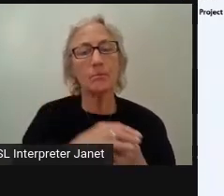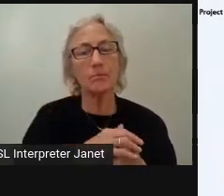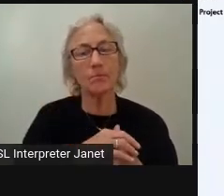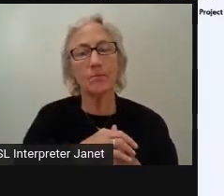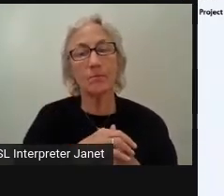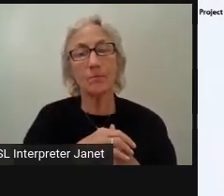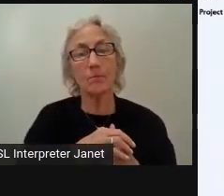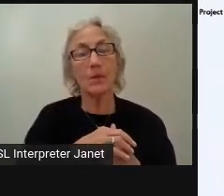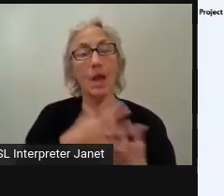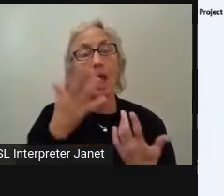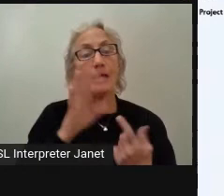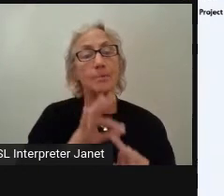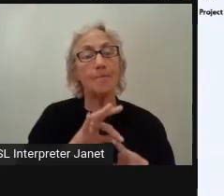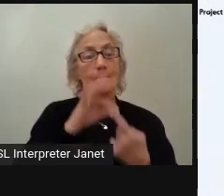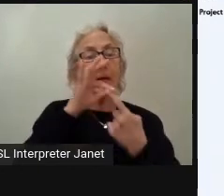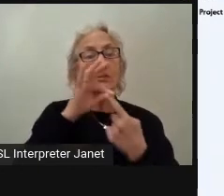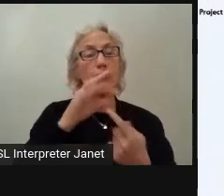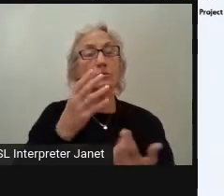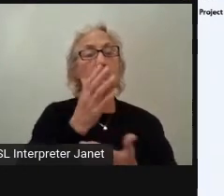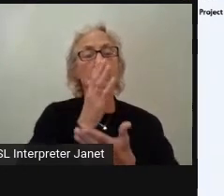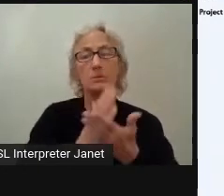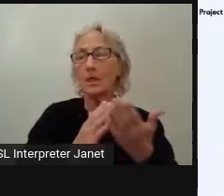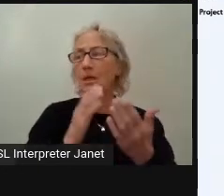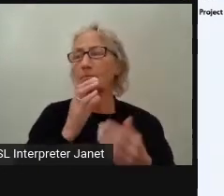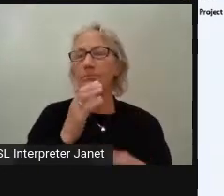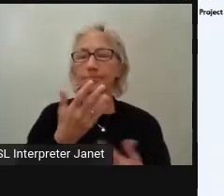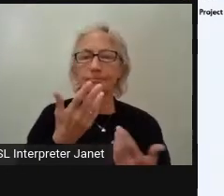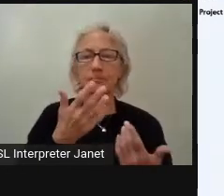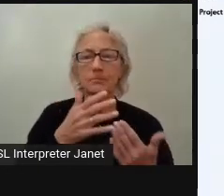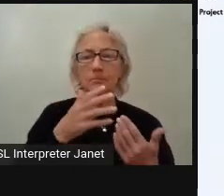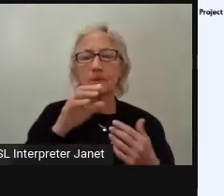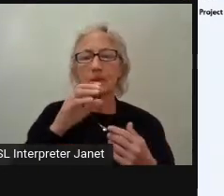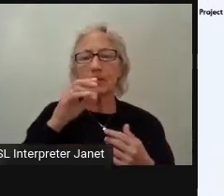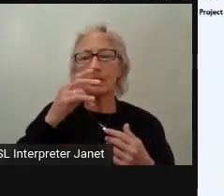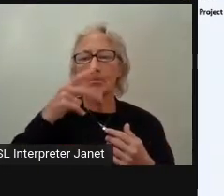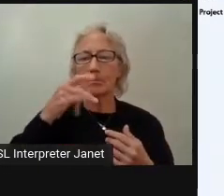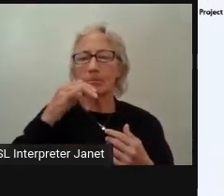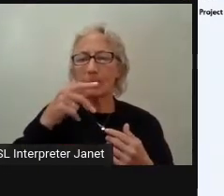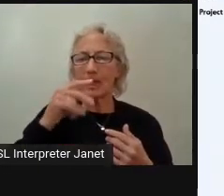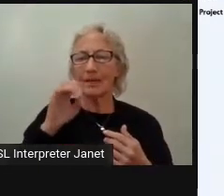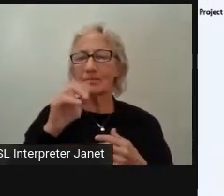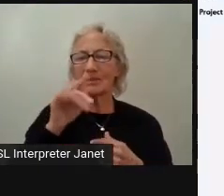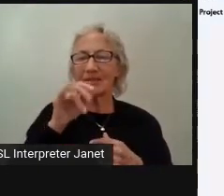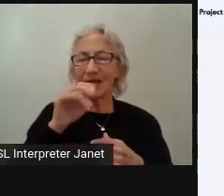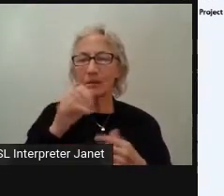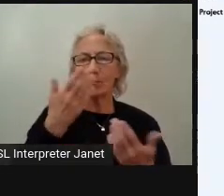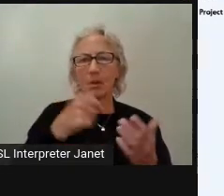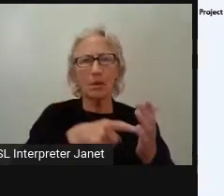Especially that some CI/CD pipelines can take about 15 minutes, 20 minutes.